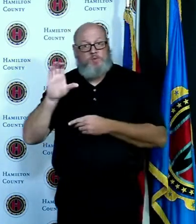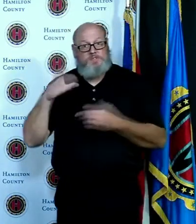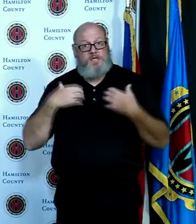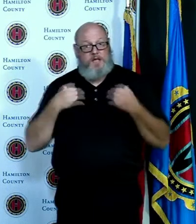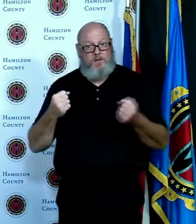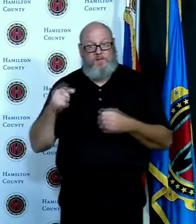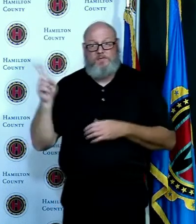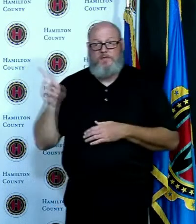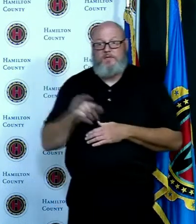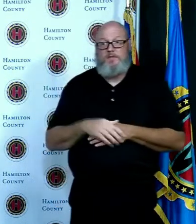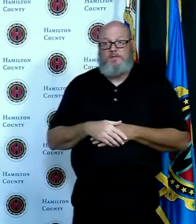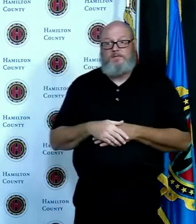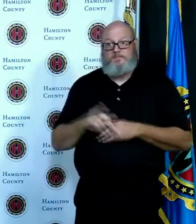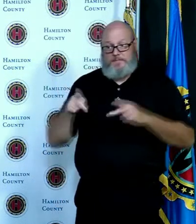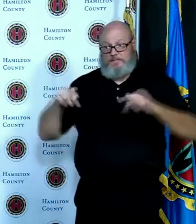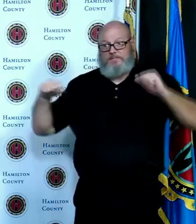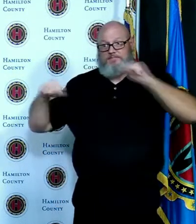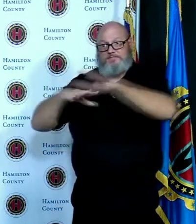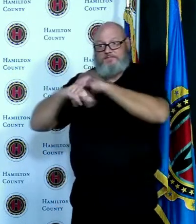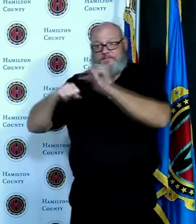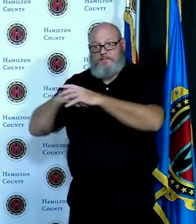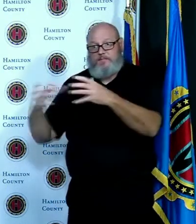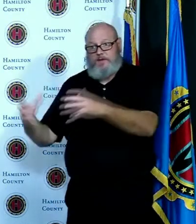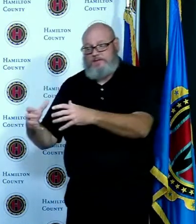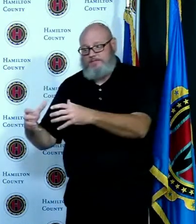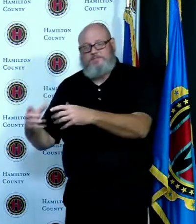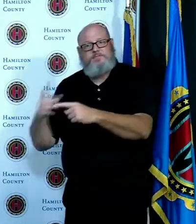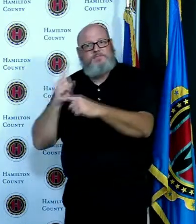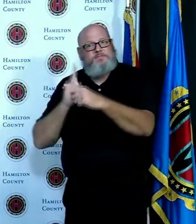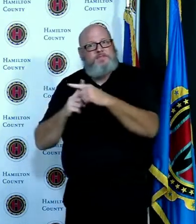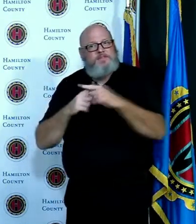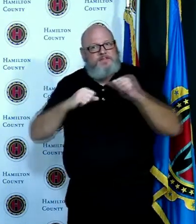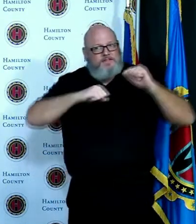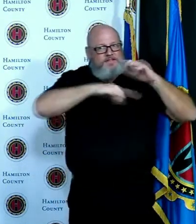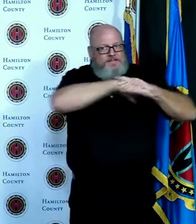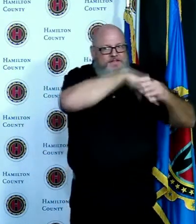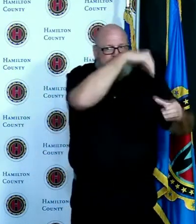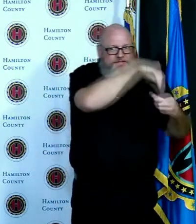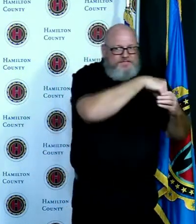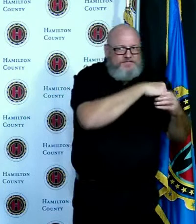people have to think about wearing a mask inside if they're not in that small bubble of people